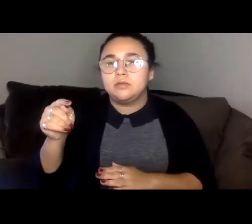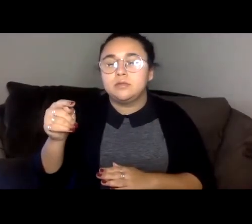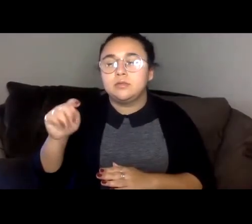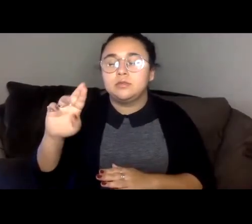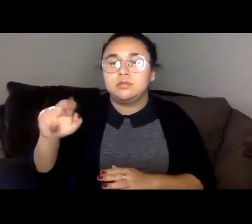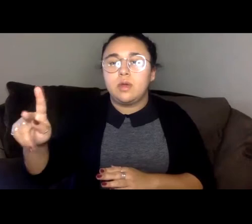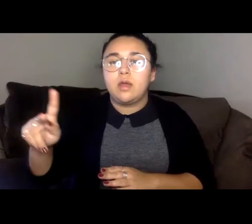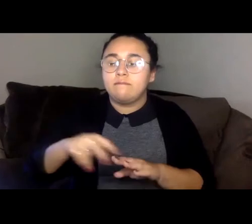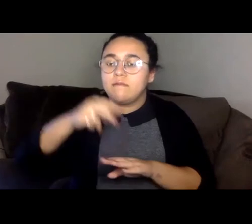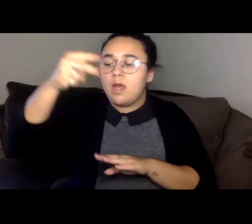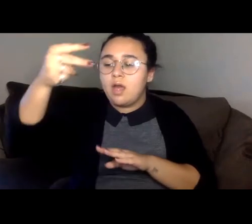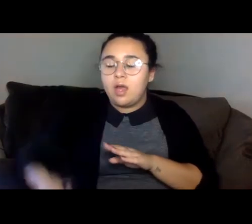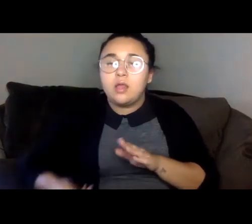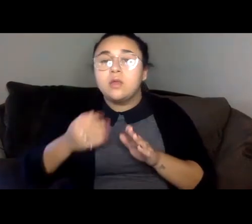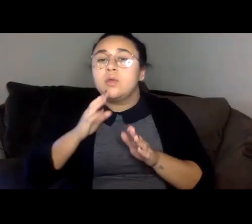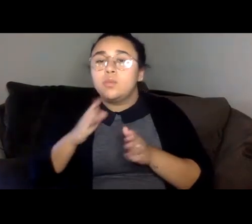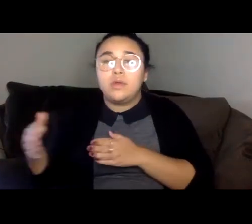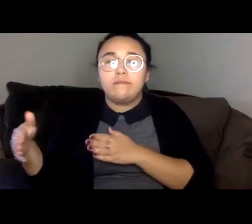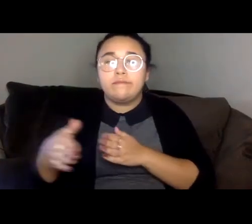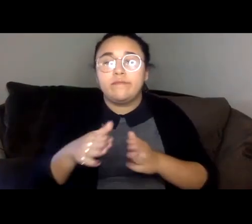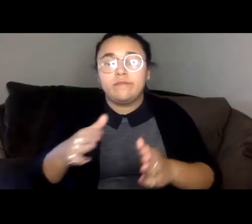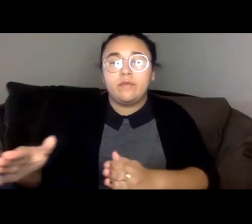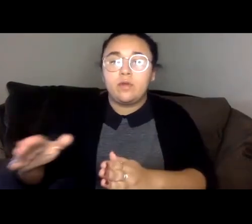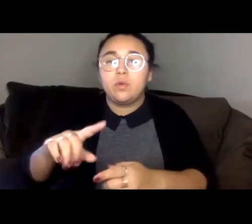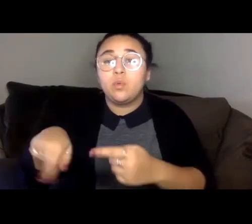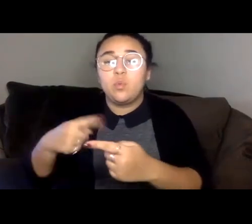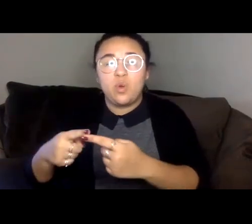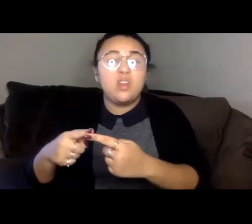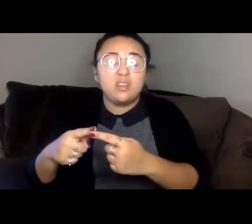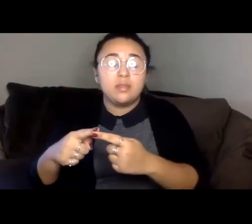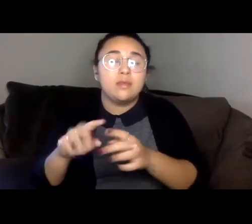into the river upon the family's arrival in the village, my great grandfather's trunk